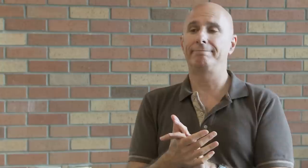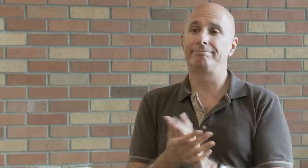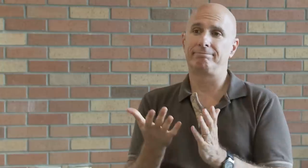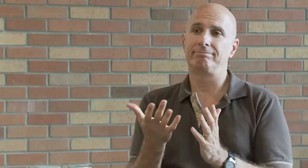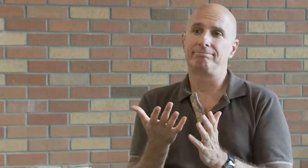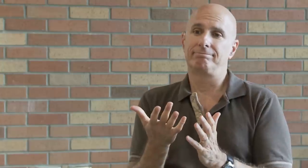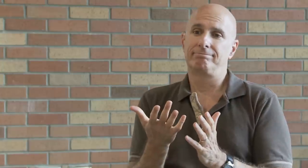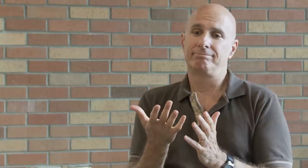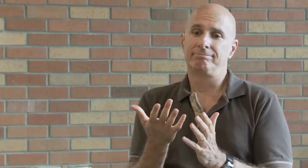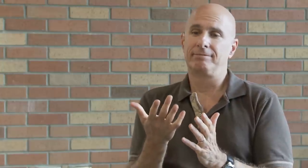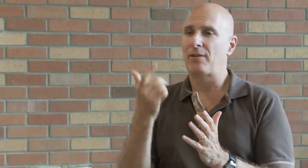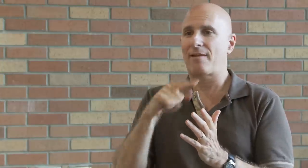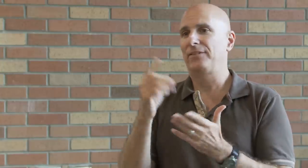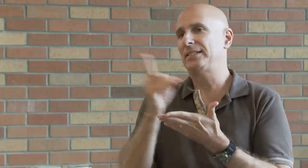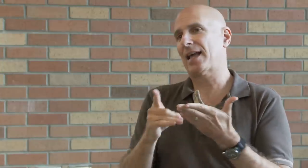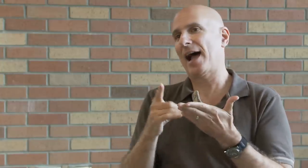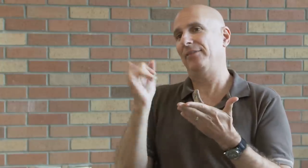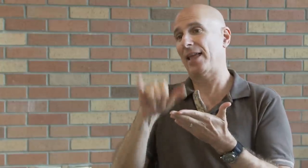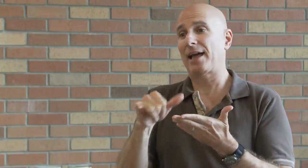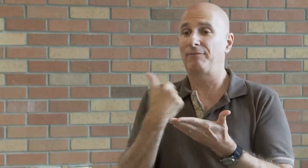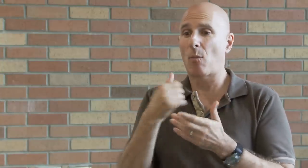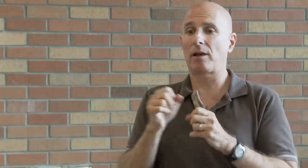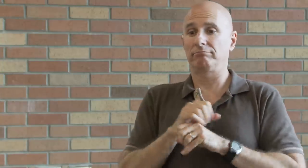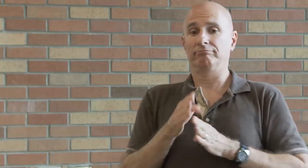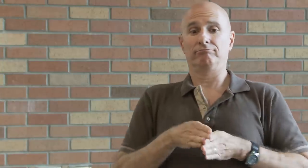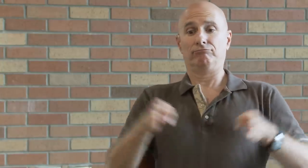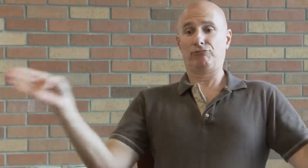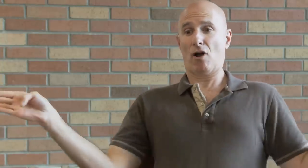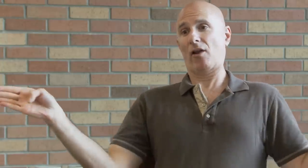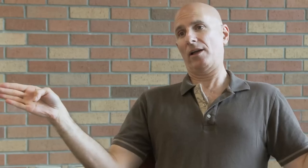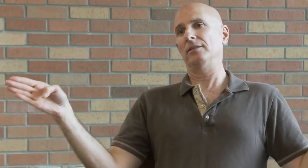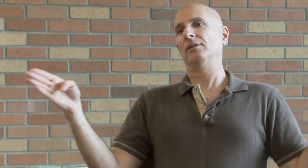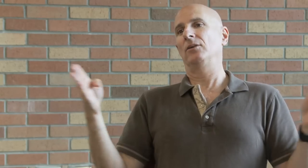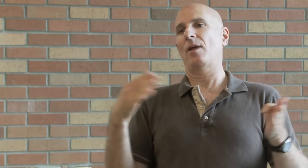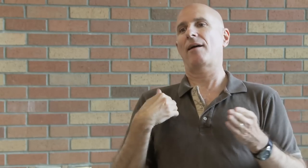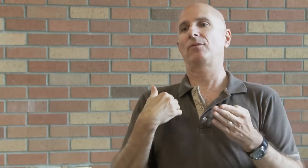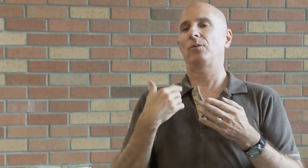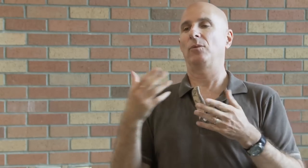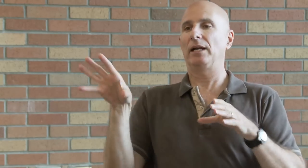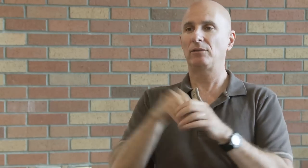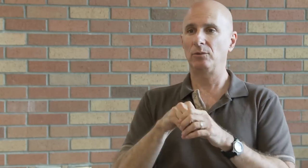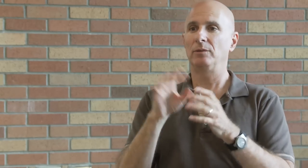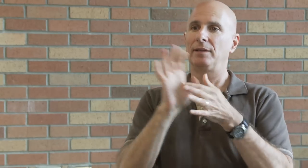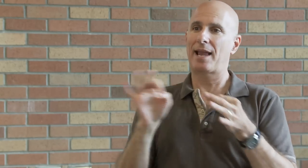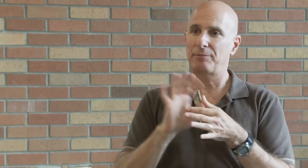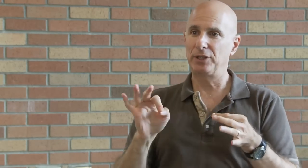So, when you design a program, make it for the broadest audience possible.